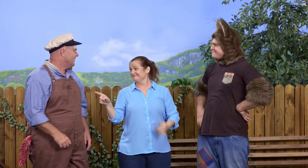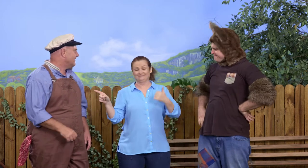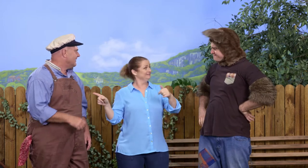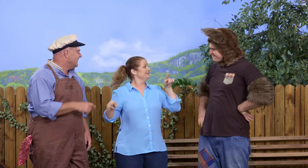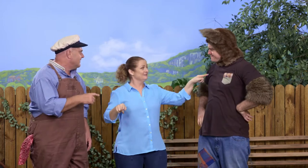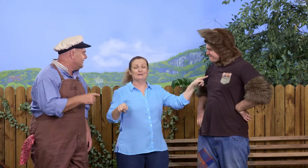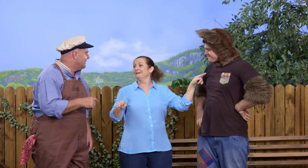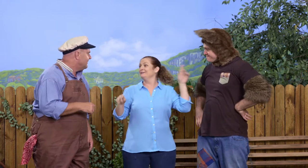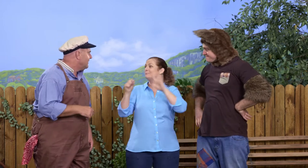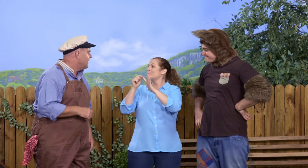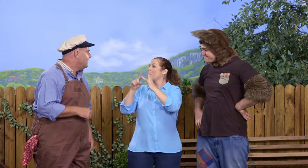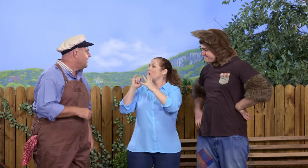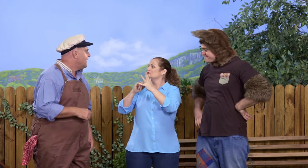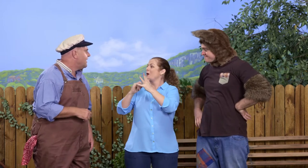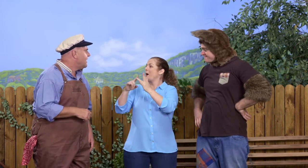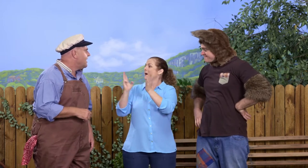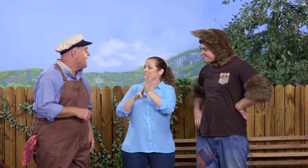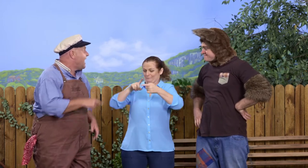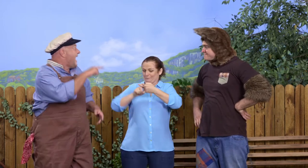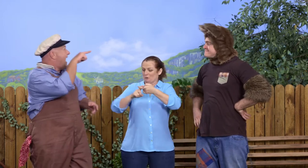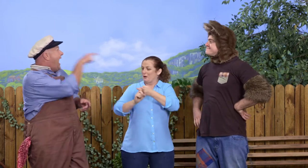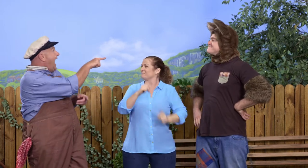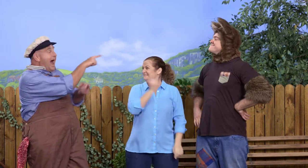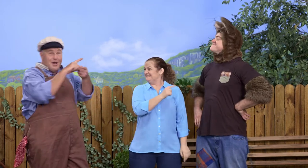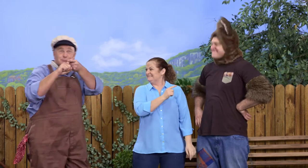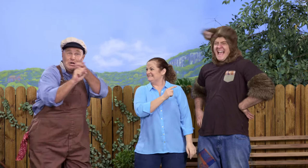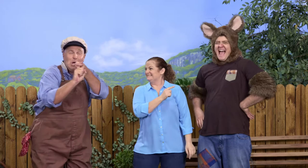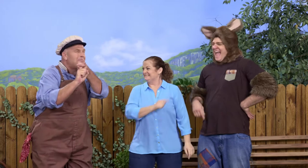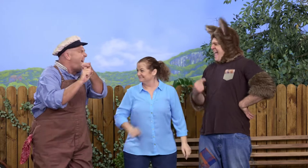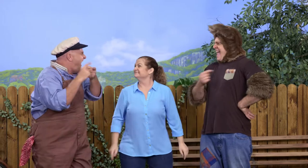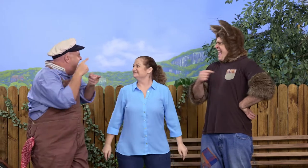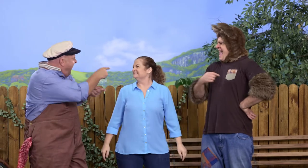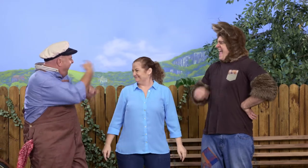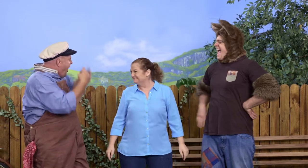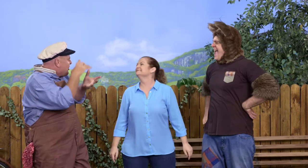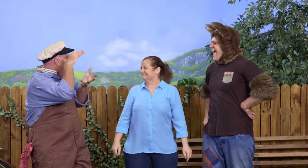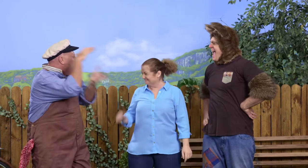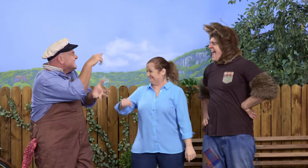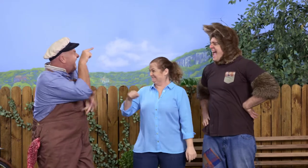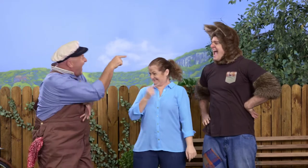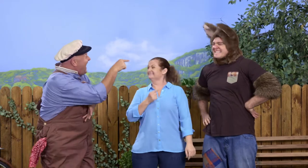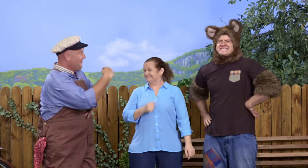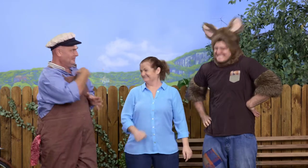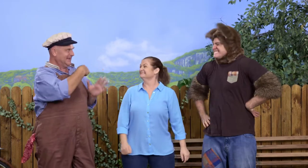Neville, this is Possum. Oh, YOU'RE Possum! I've heard lots about you.